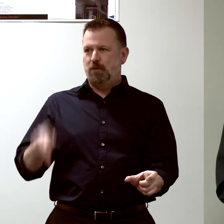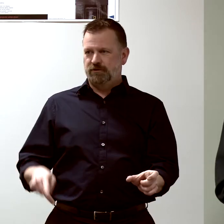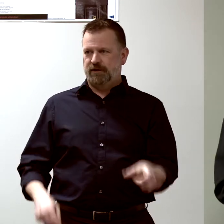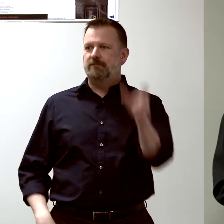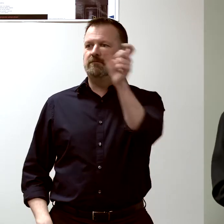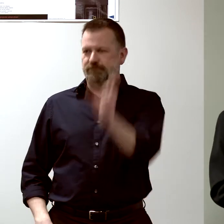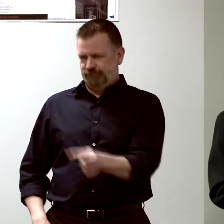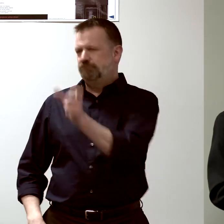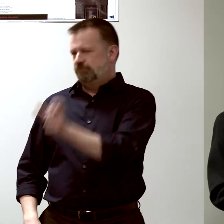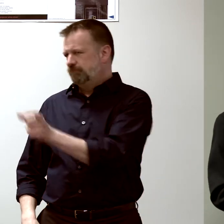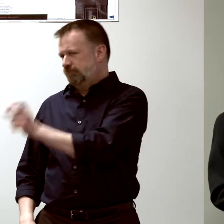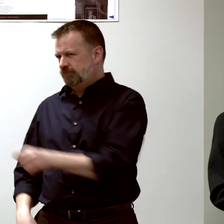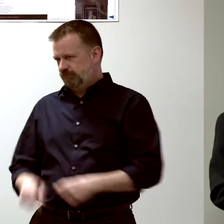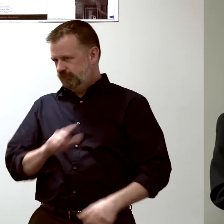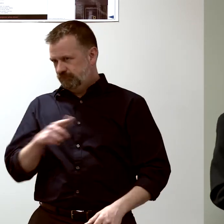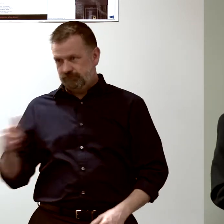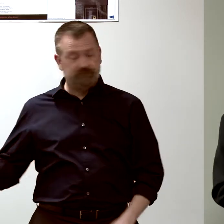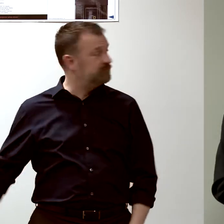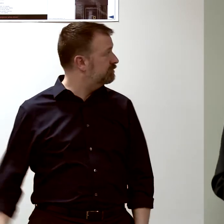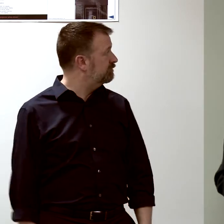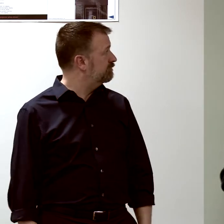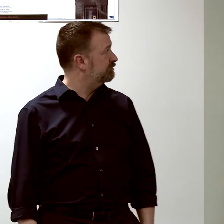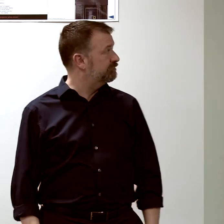and this is 3 years' worth of data...